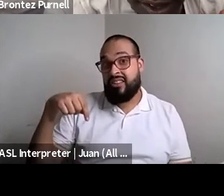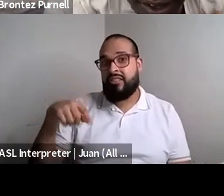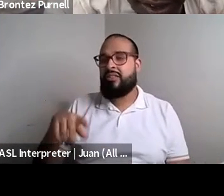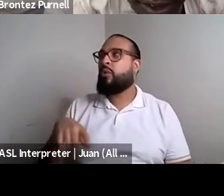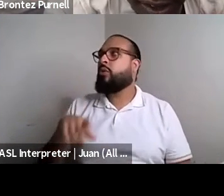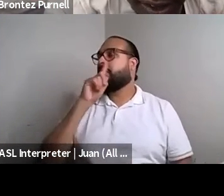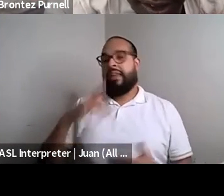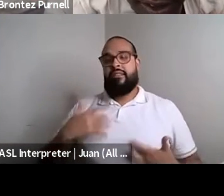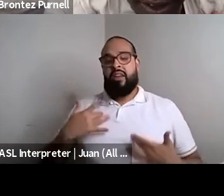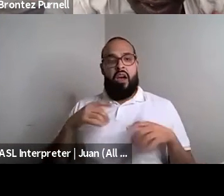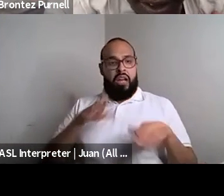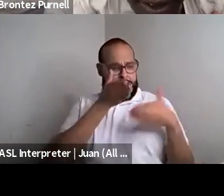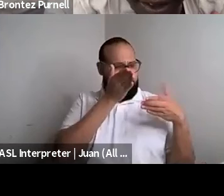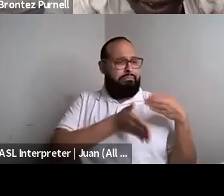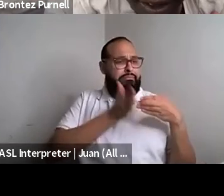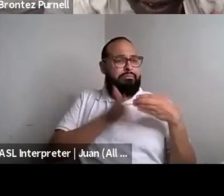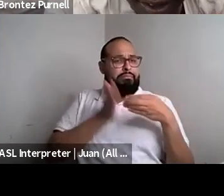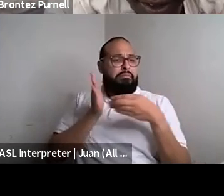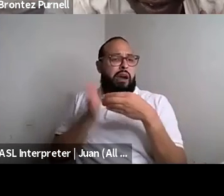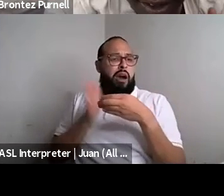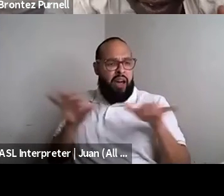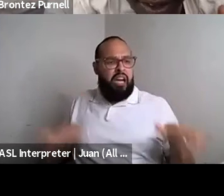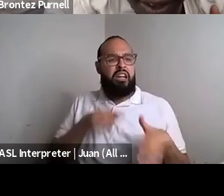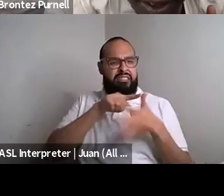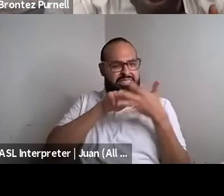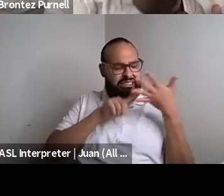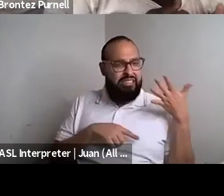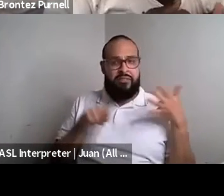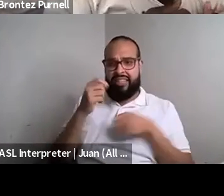Kokumo: Viable year of my fucking all i i will